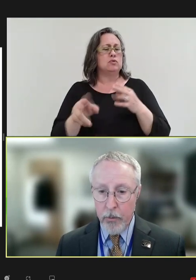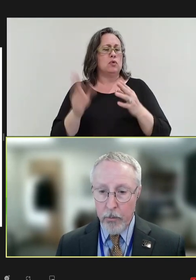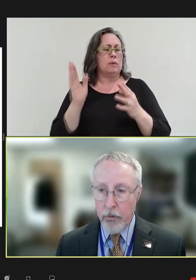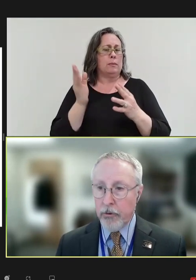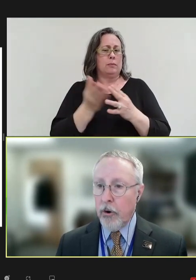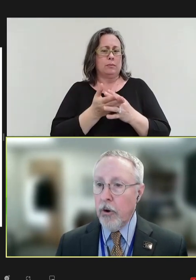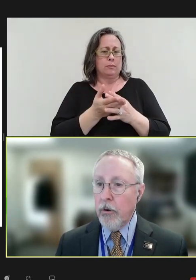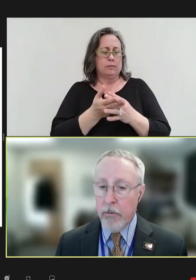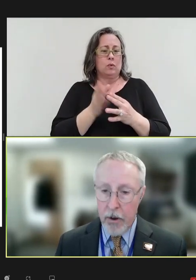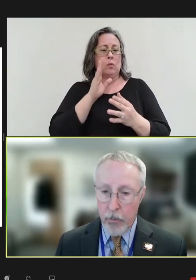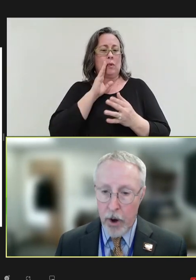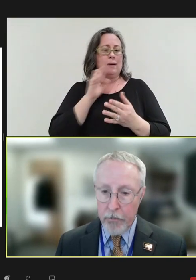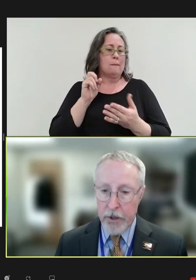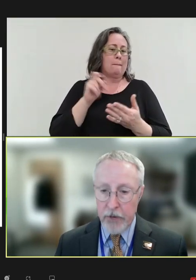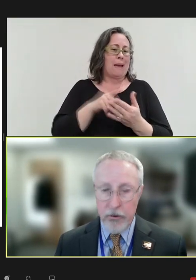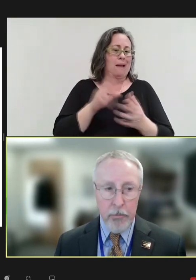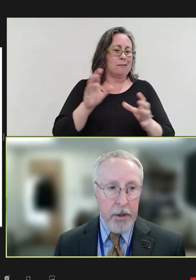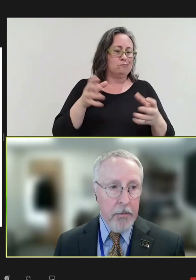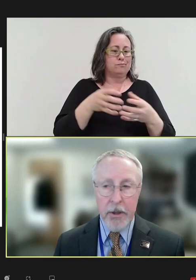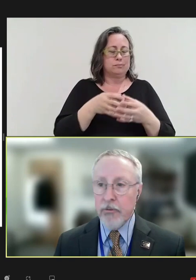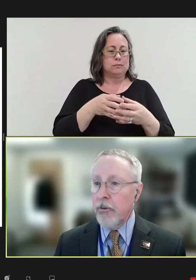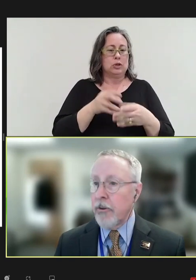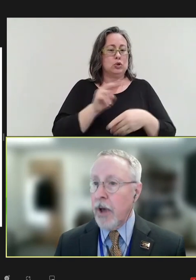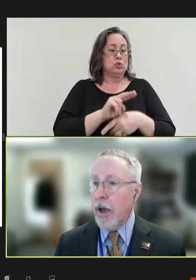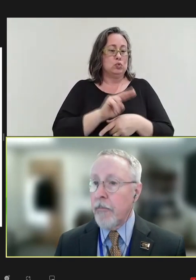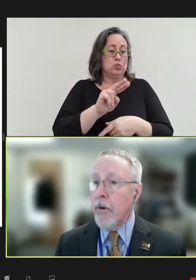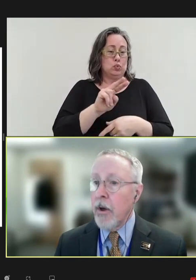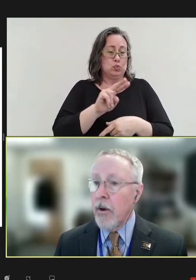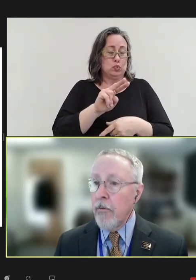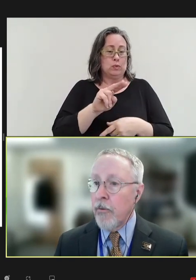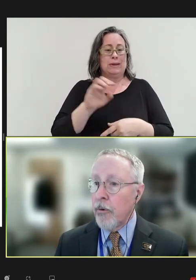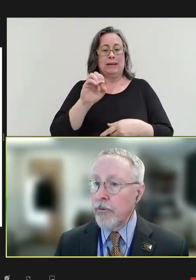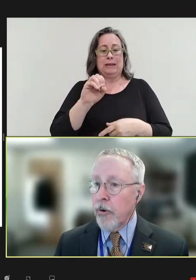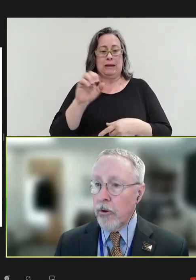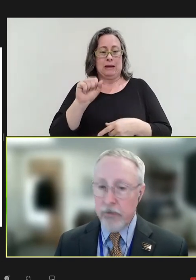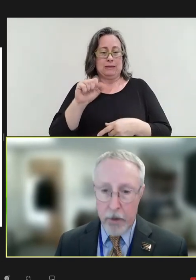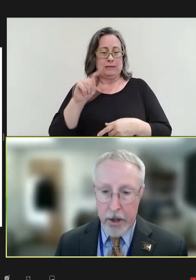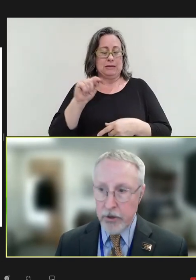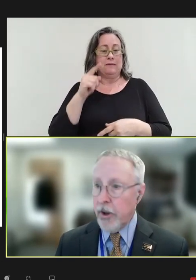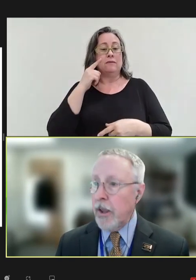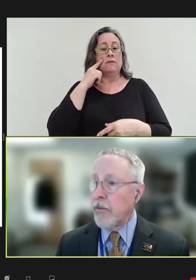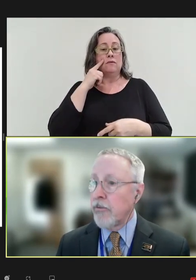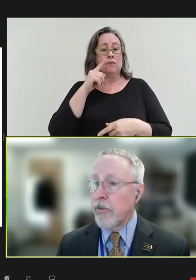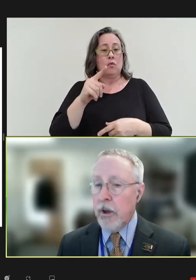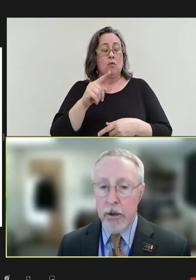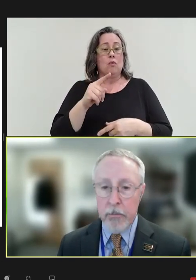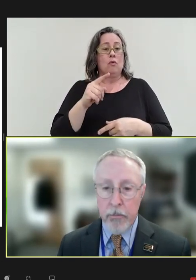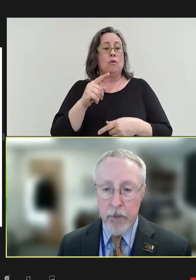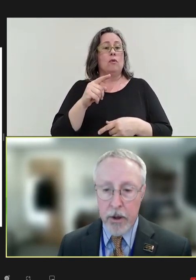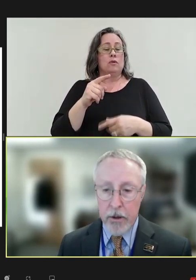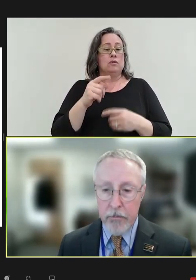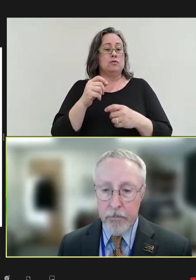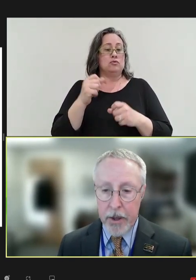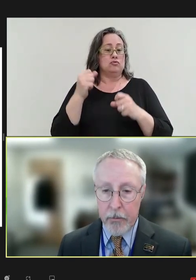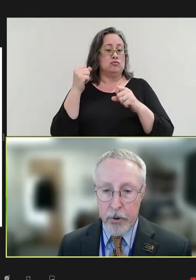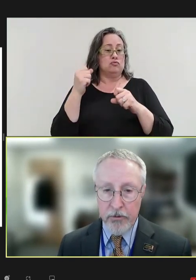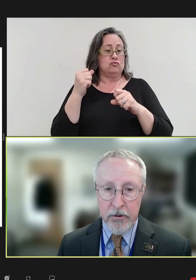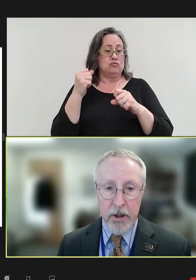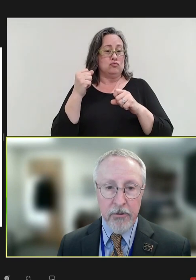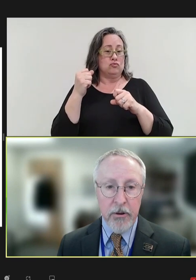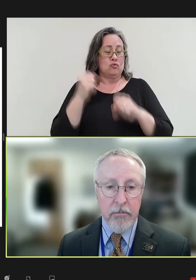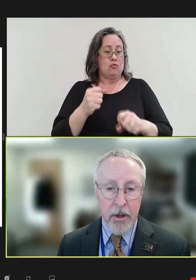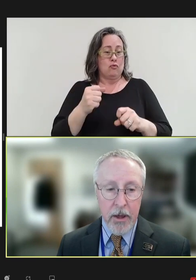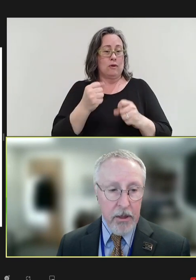will return promptly at 2:00 p.m. Eastern Time for the Strong Supply Chains panel presentation.